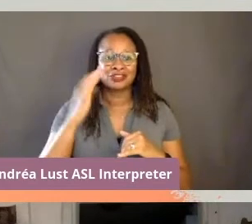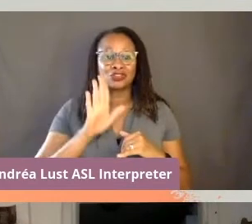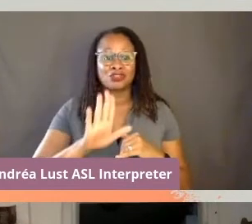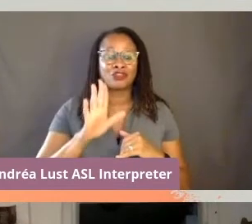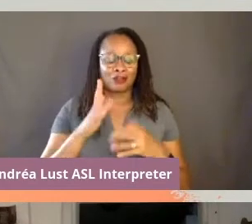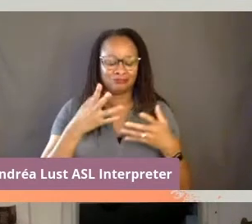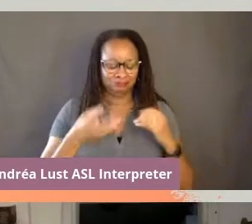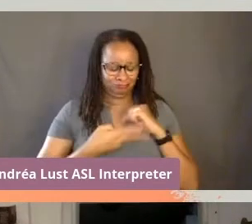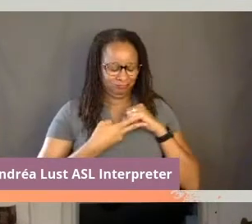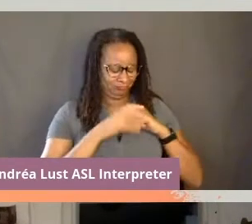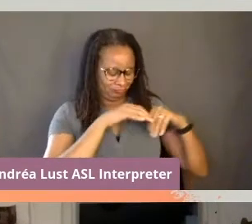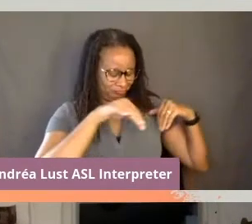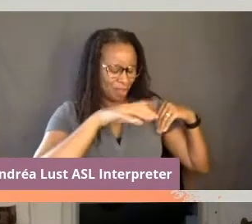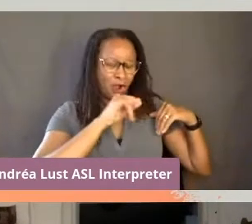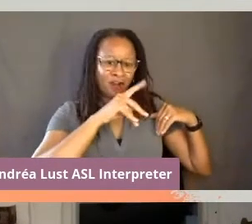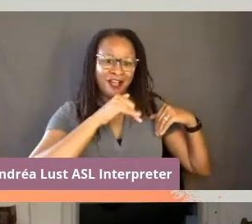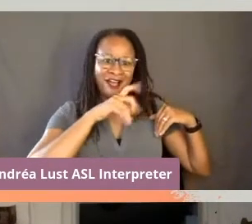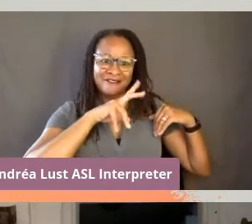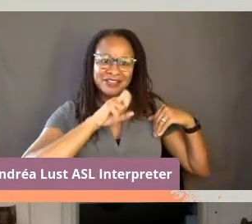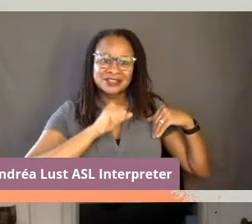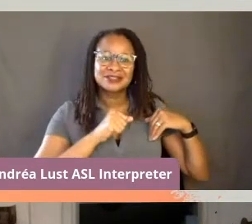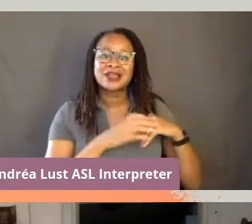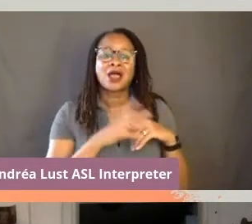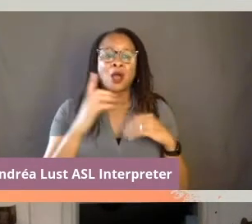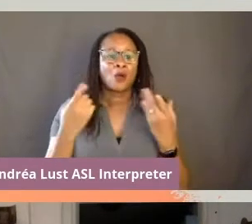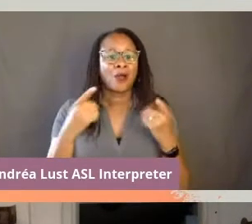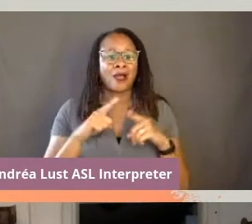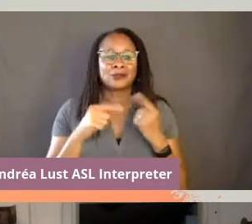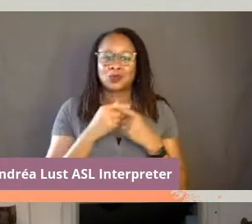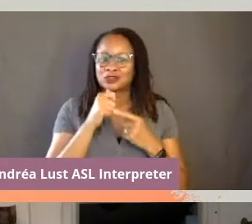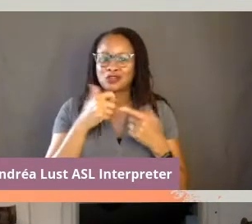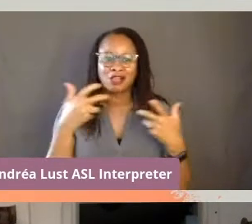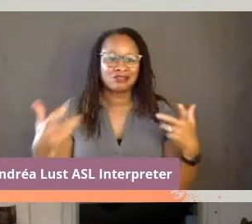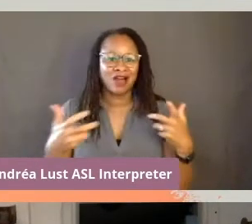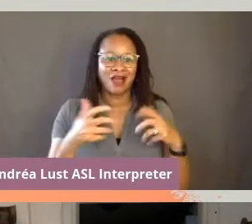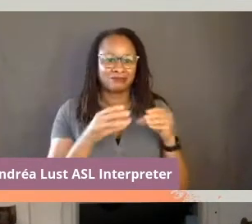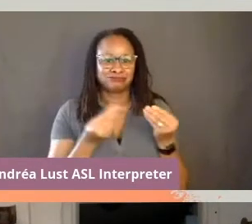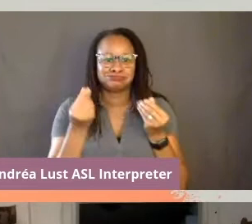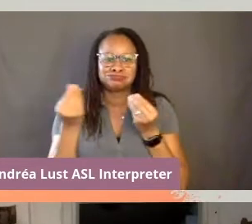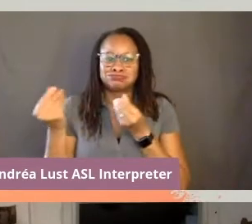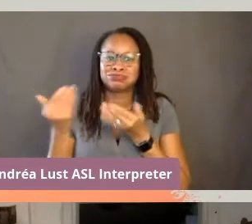What happens when there isn't an abundance of tangible evidence of our existence